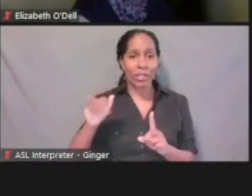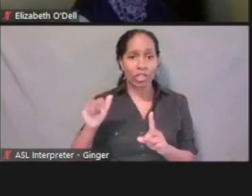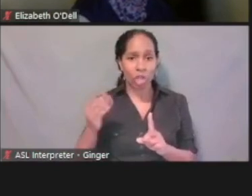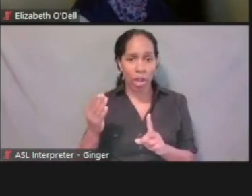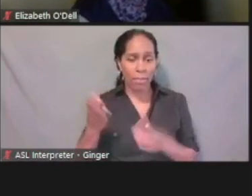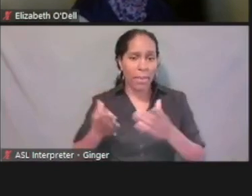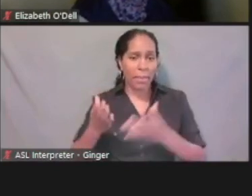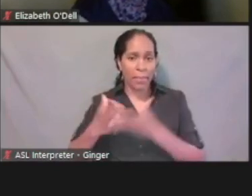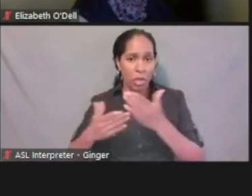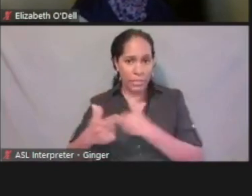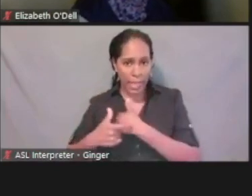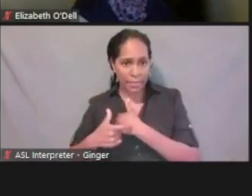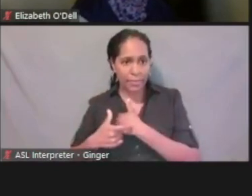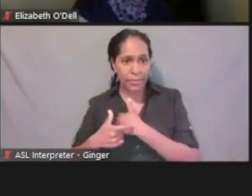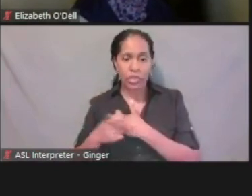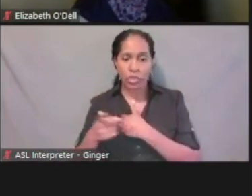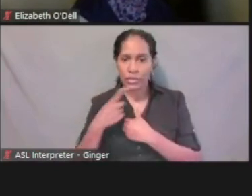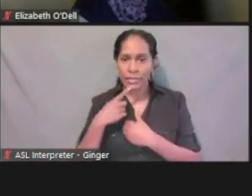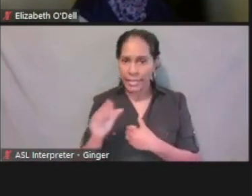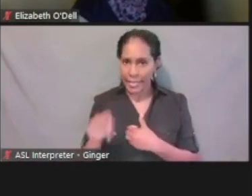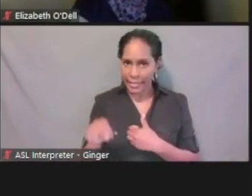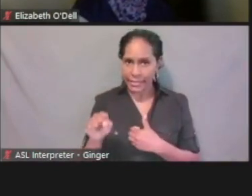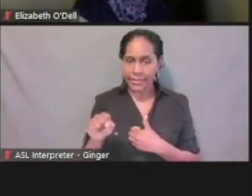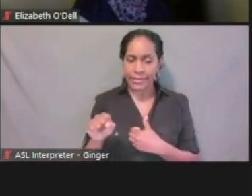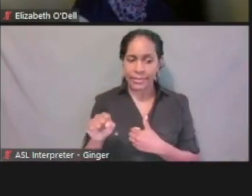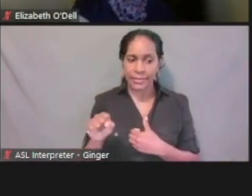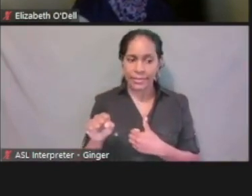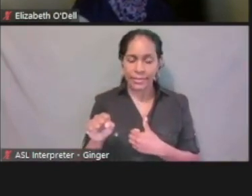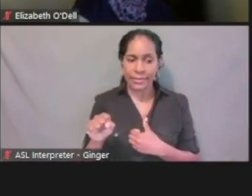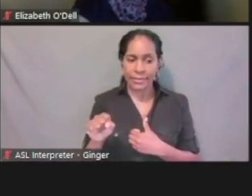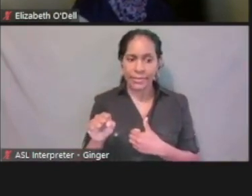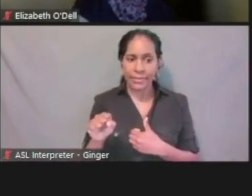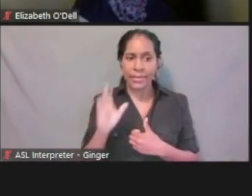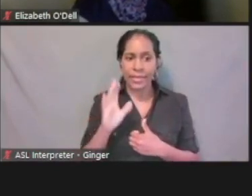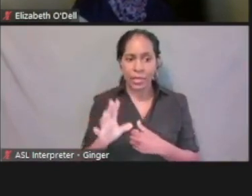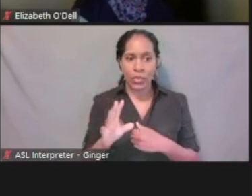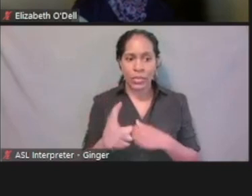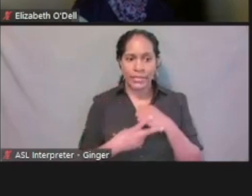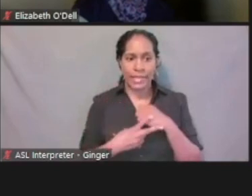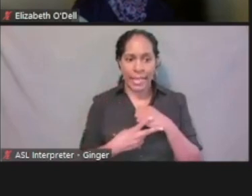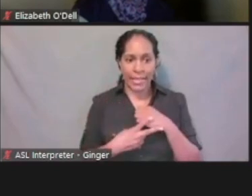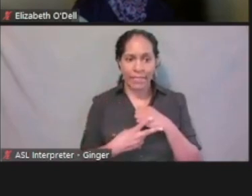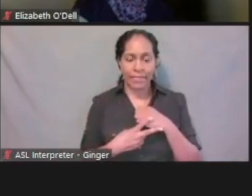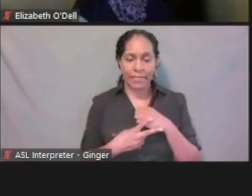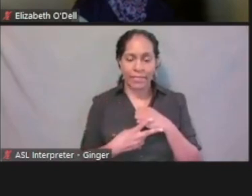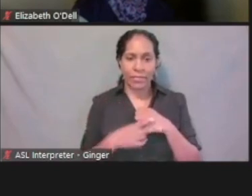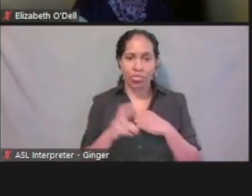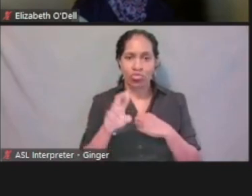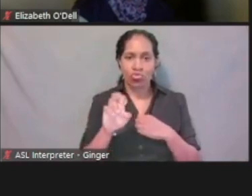you could say, oh yes and it would save this data, refresh the screen to enter